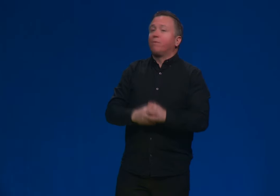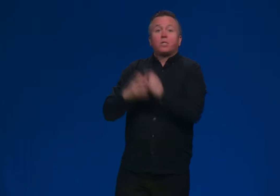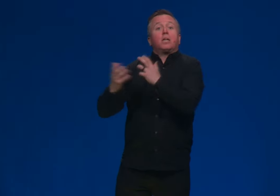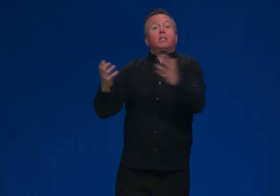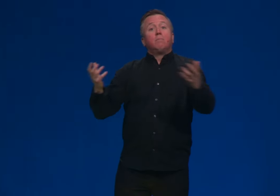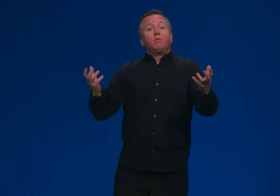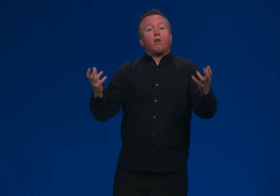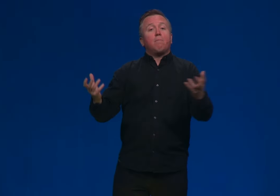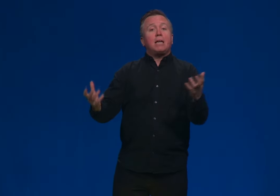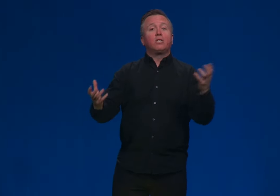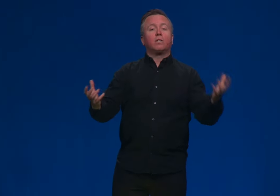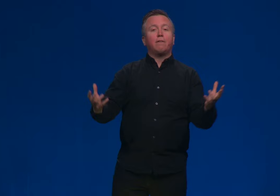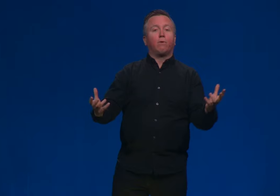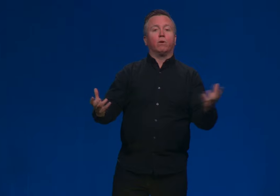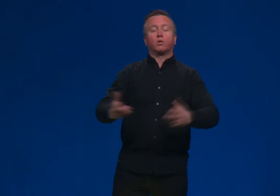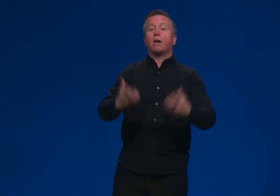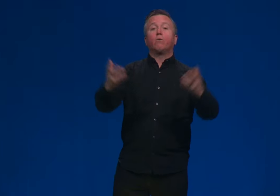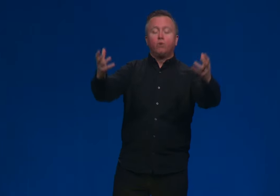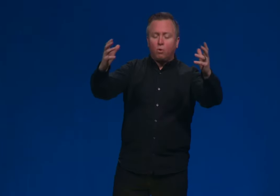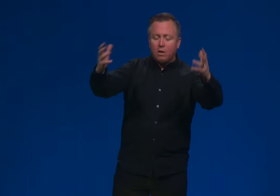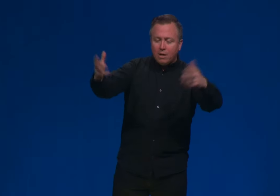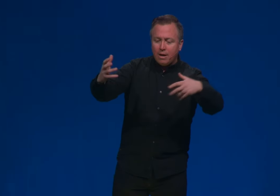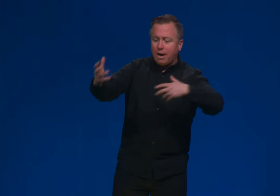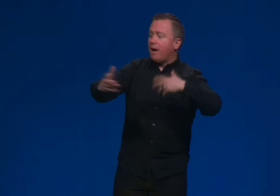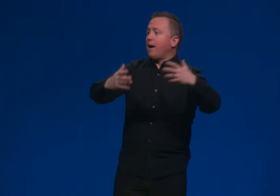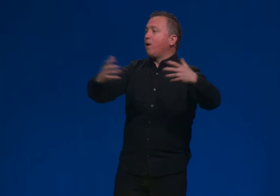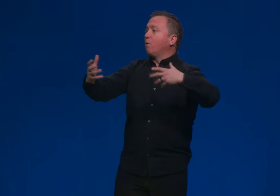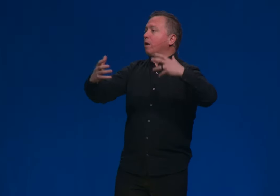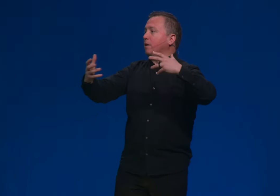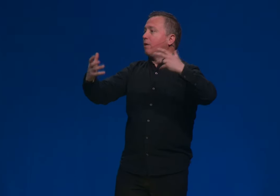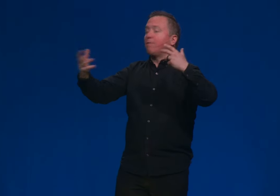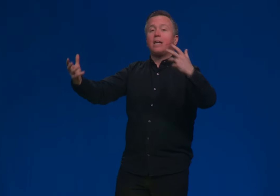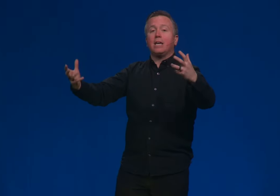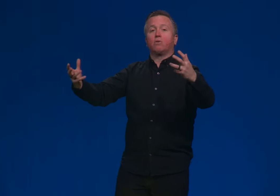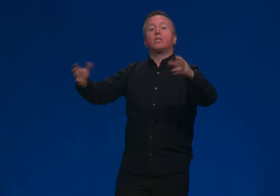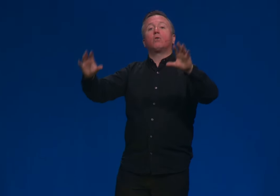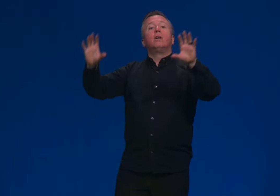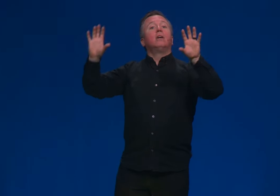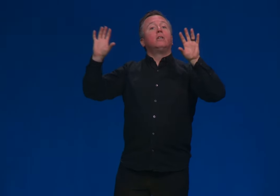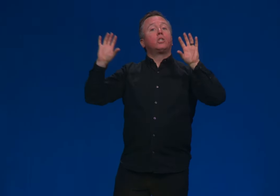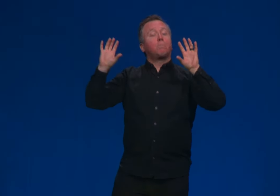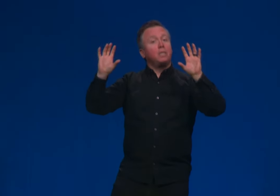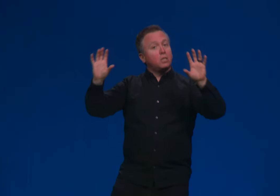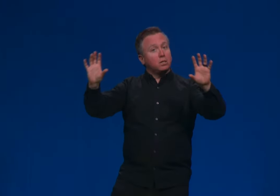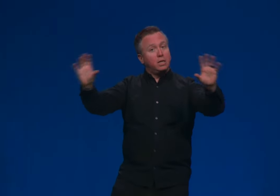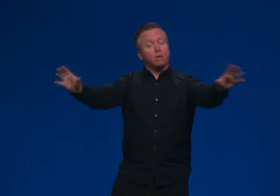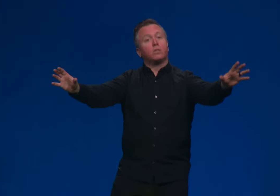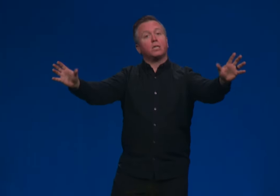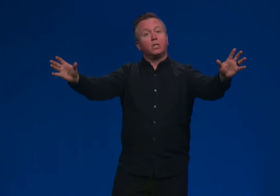The sun and the moon aren't made until day four. So I don't know how you have these, right? So just please here.